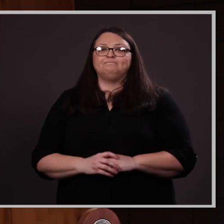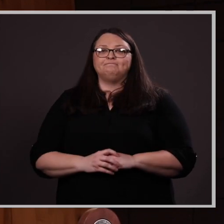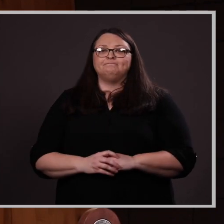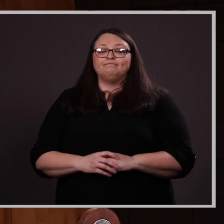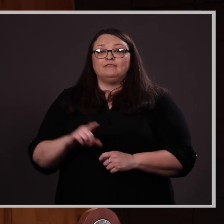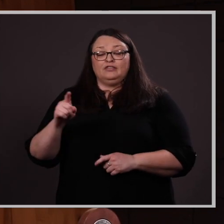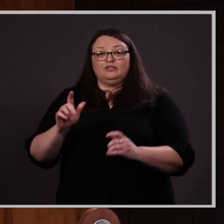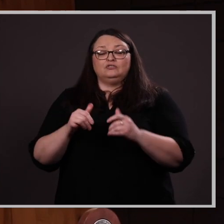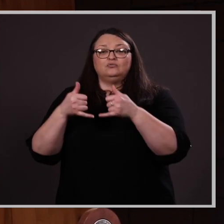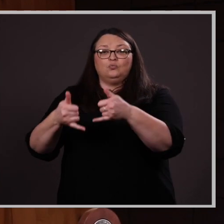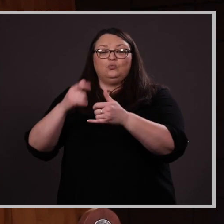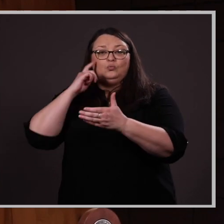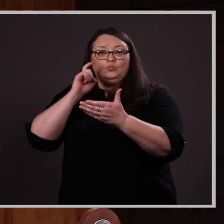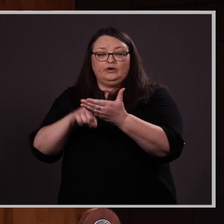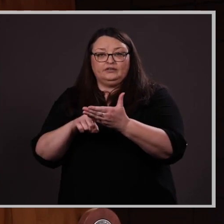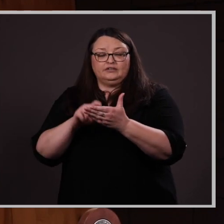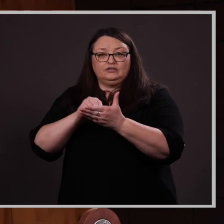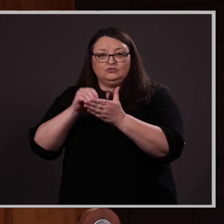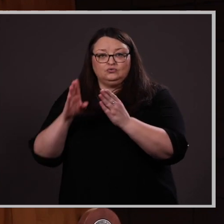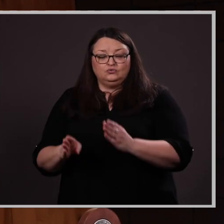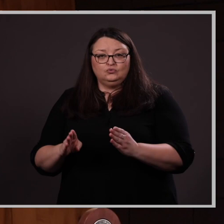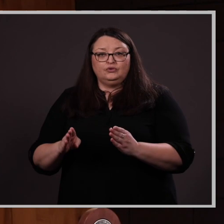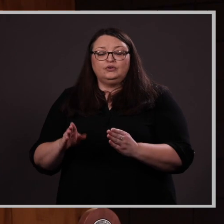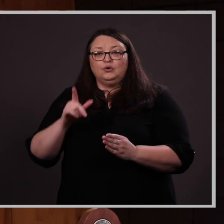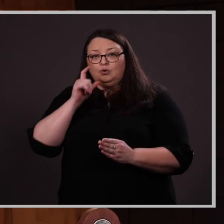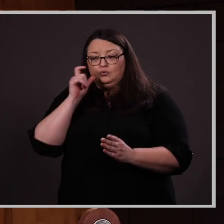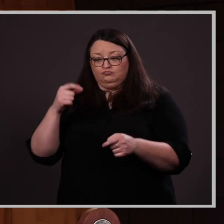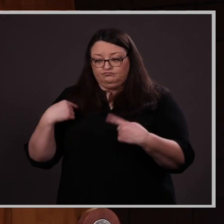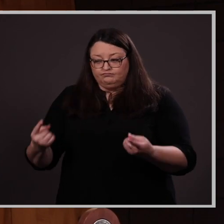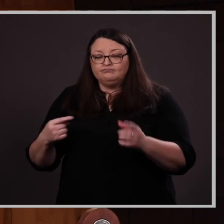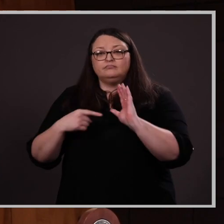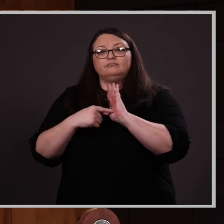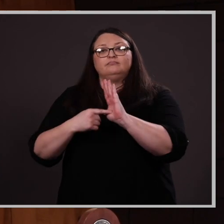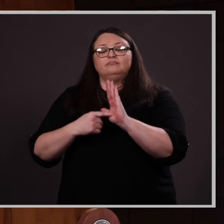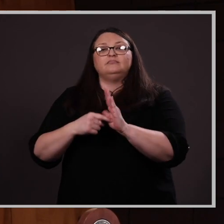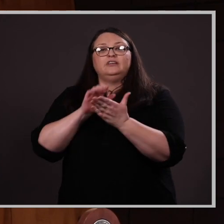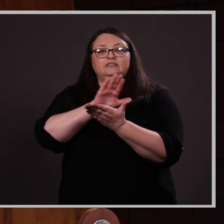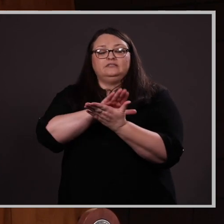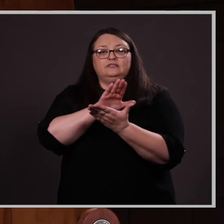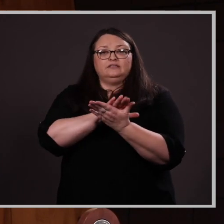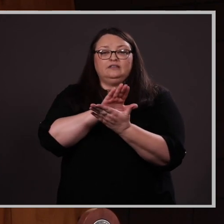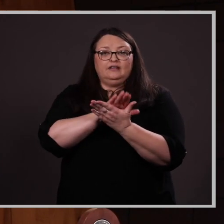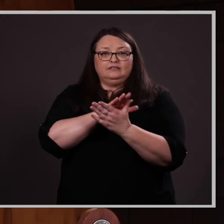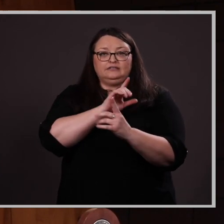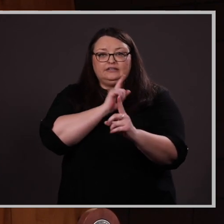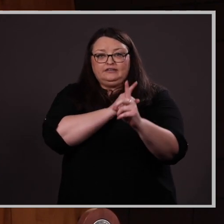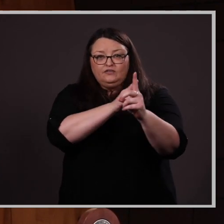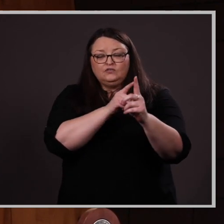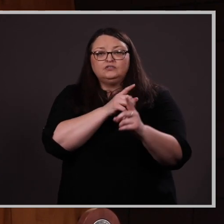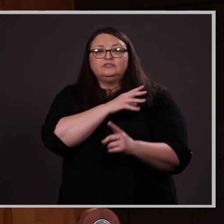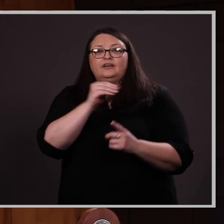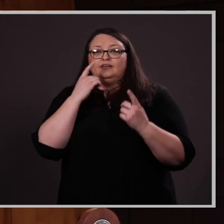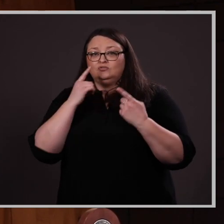This award recognizes a student who has demonstrated scholastic endeavors and achievements through